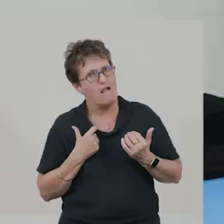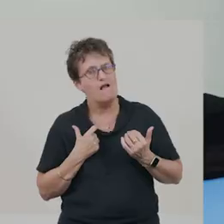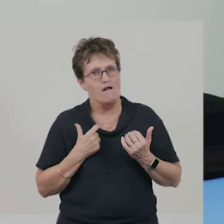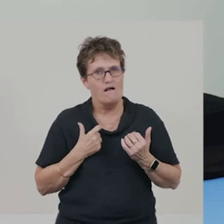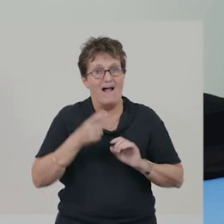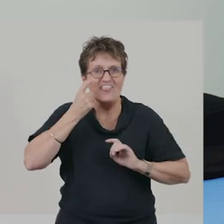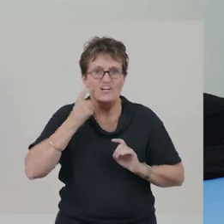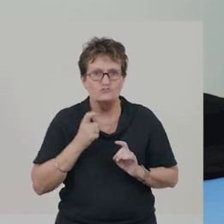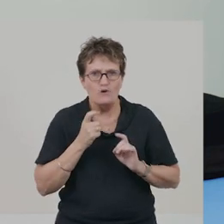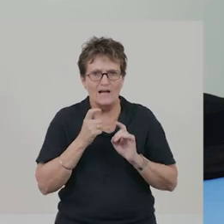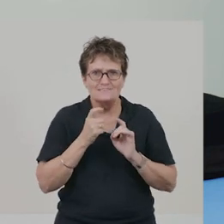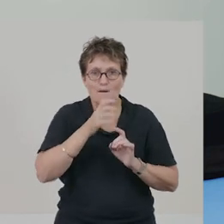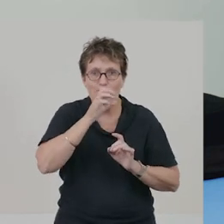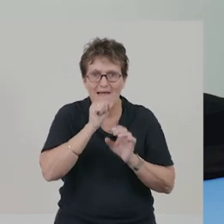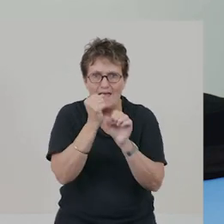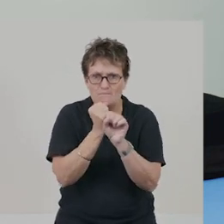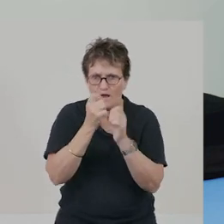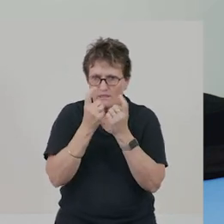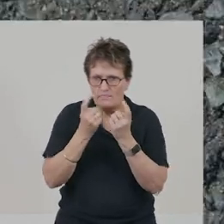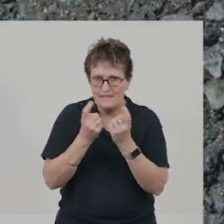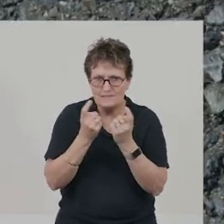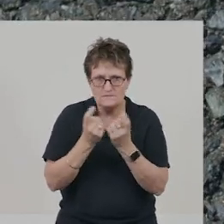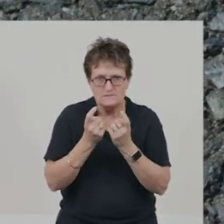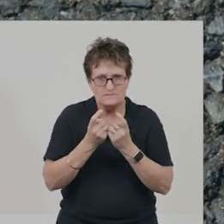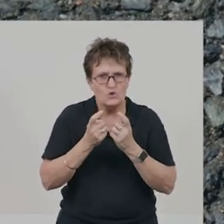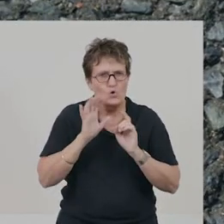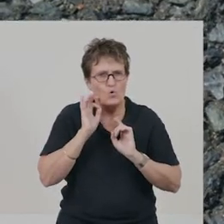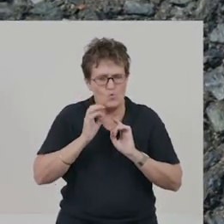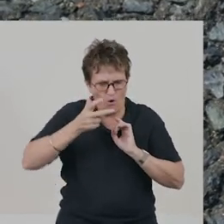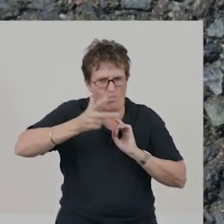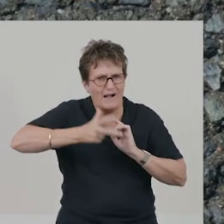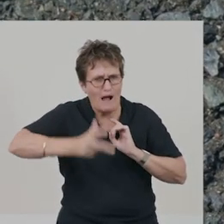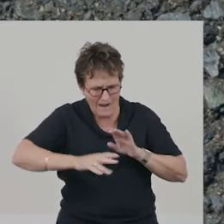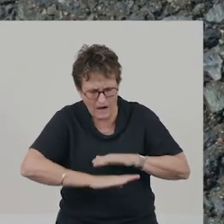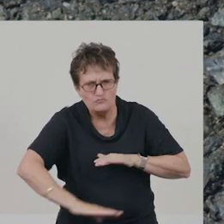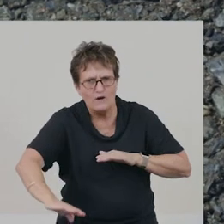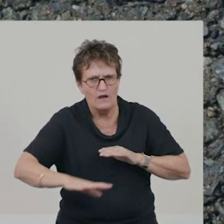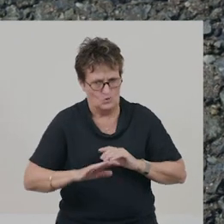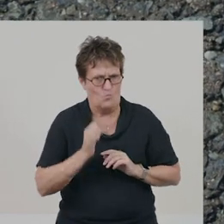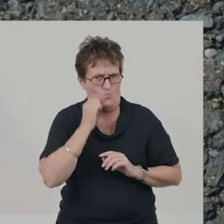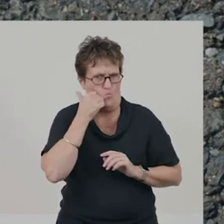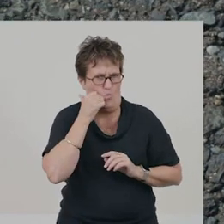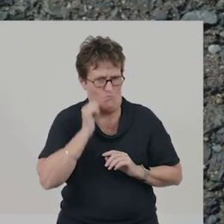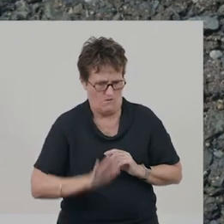Then we tried some manmade materials. The black bitumen carpark was quite warm.